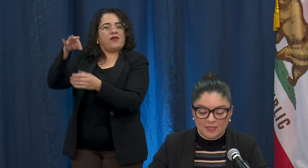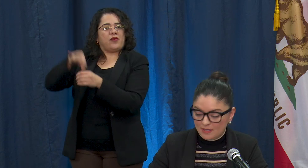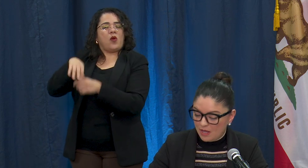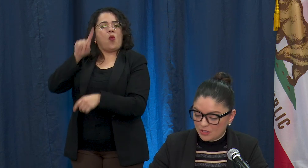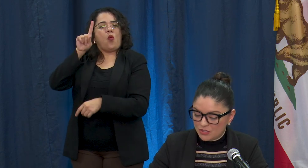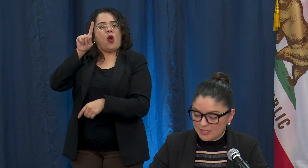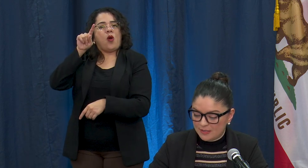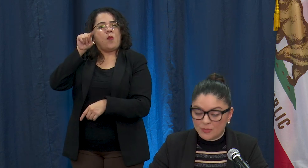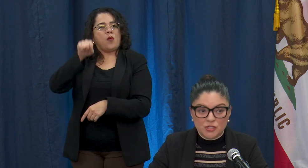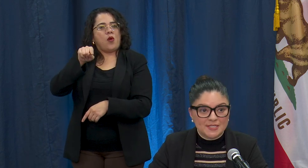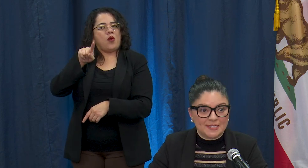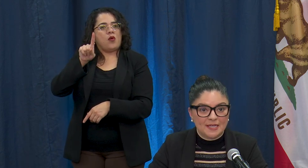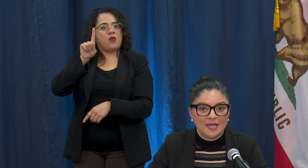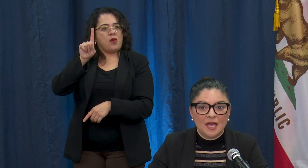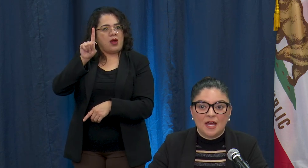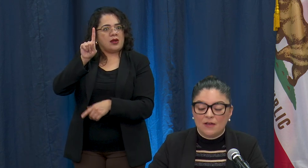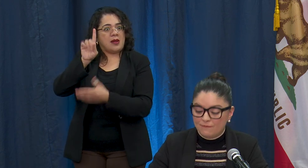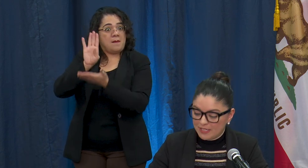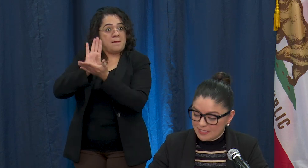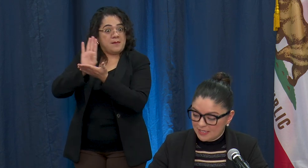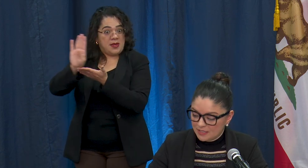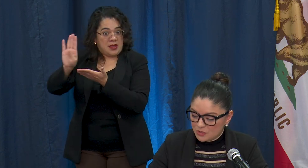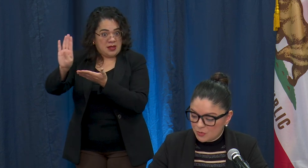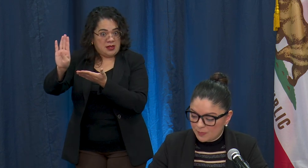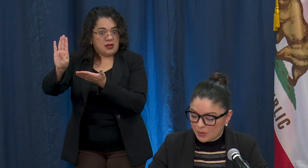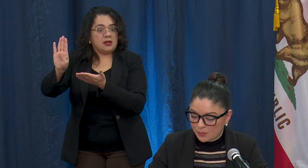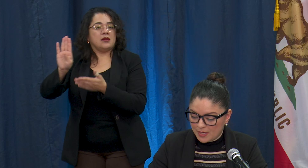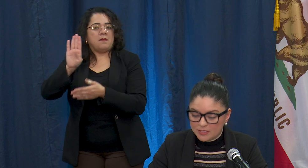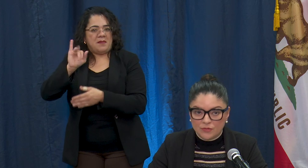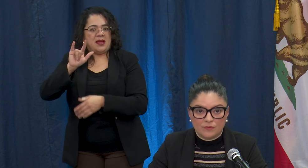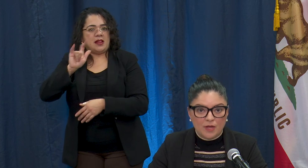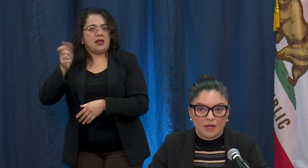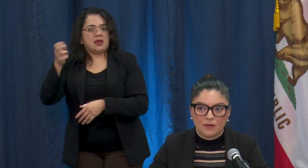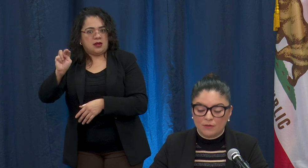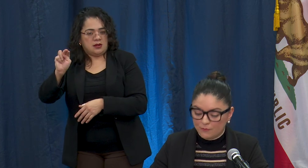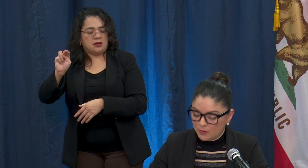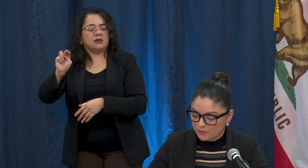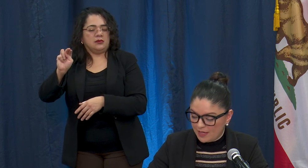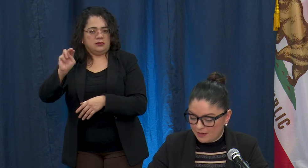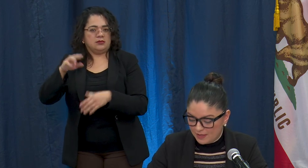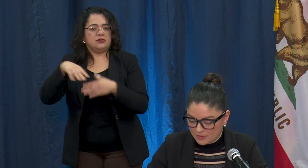billion dollars in emergency funding to appropriate to a few different areas